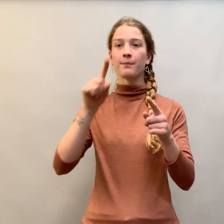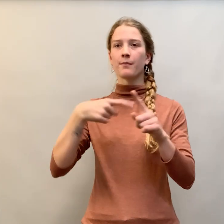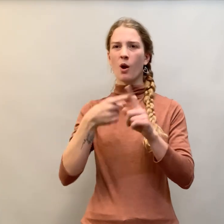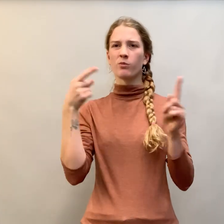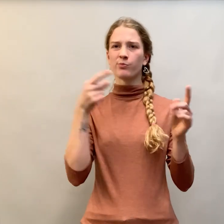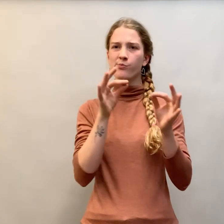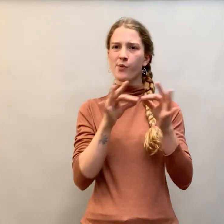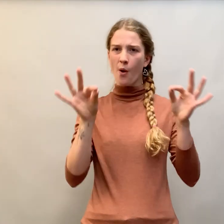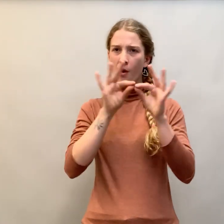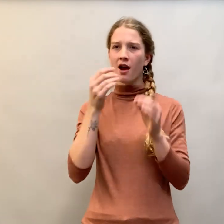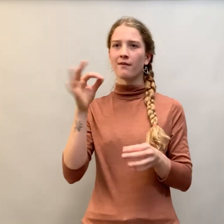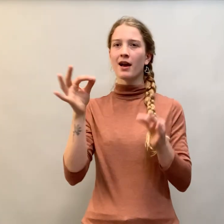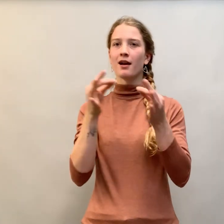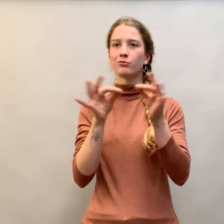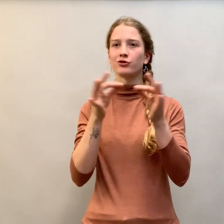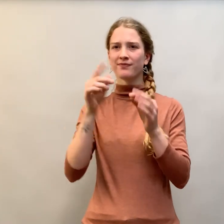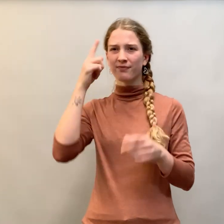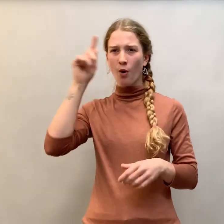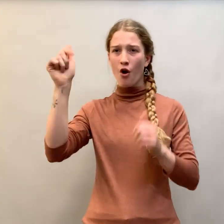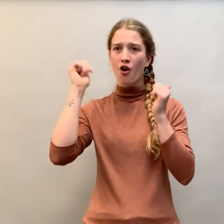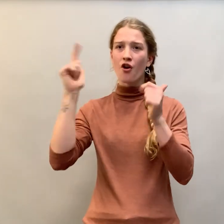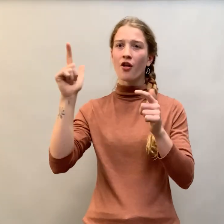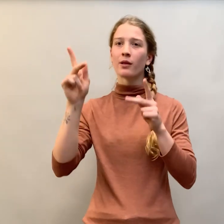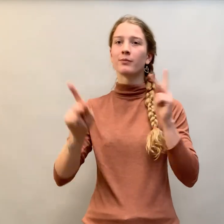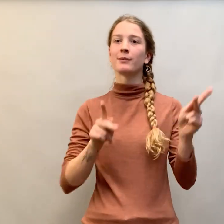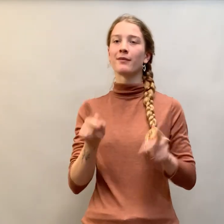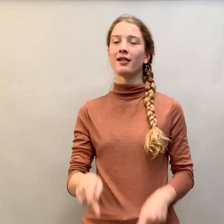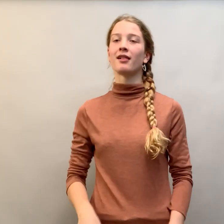about the importance of closed captioning for all people.